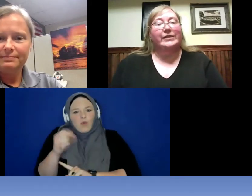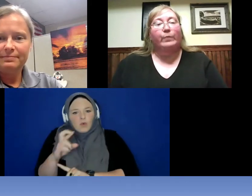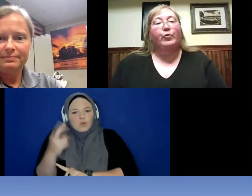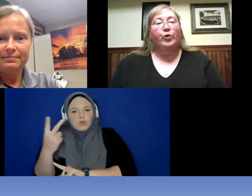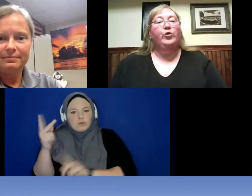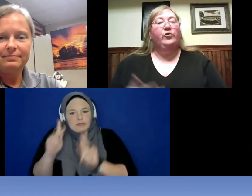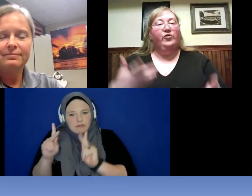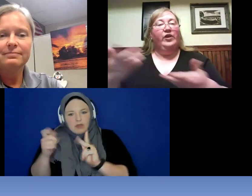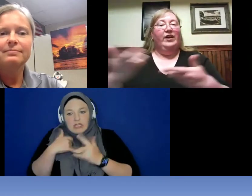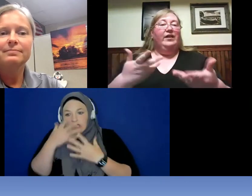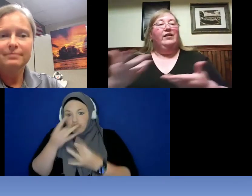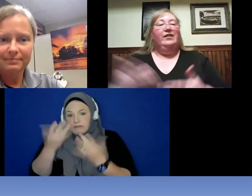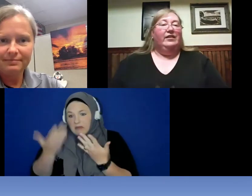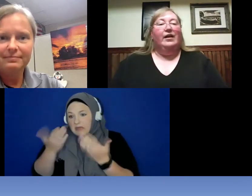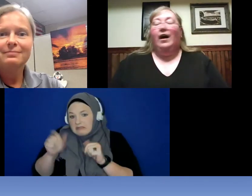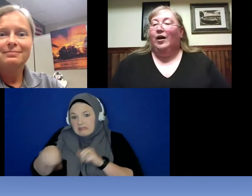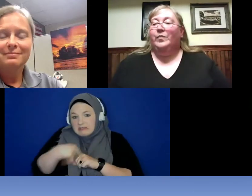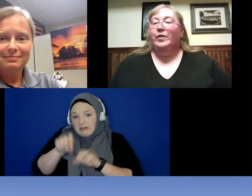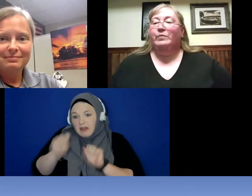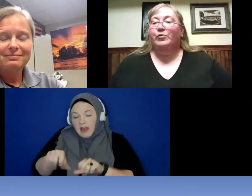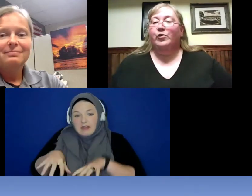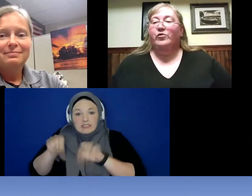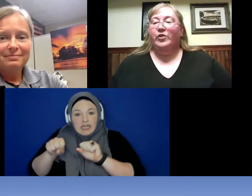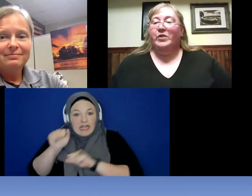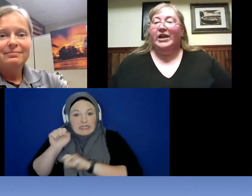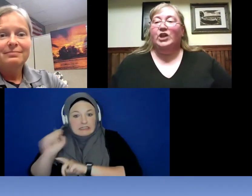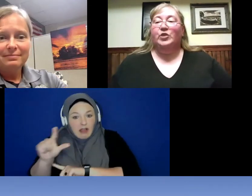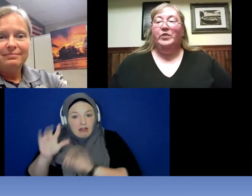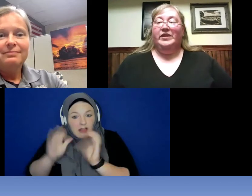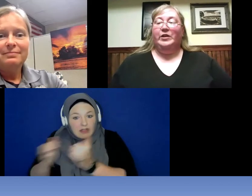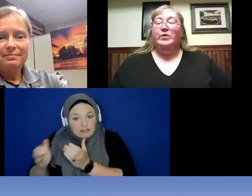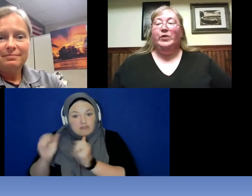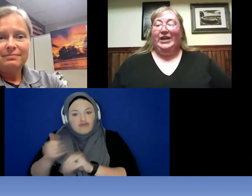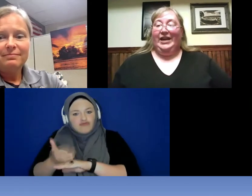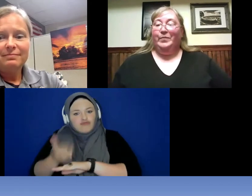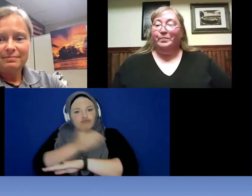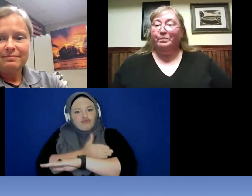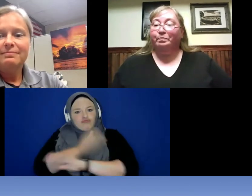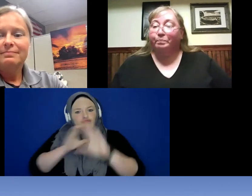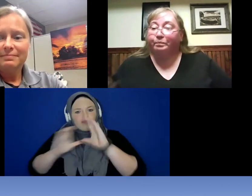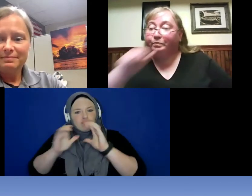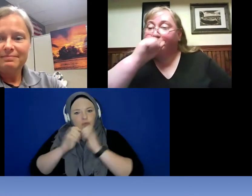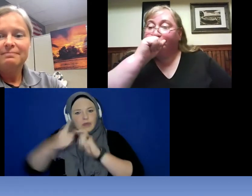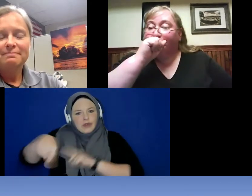improve -- improve communication with the community.